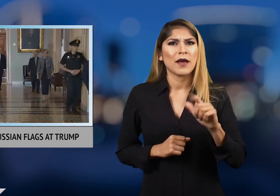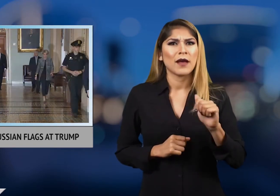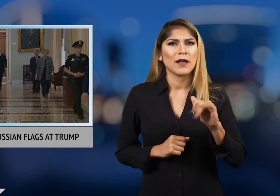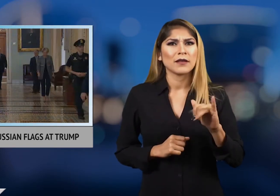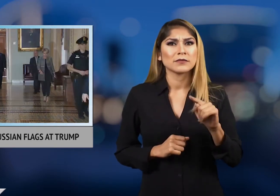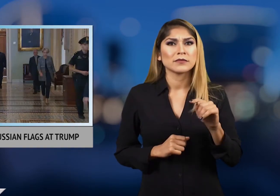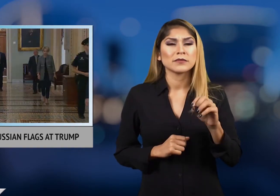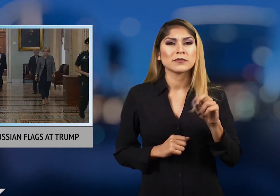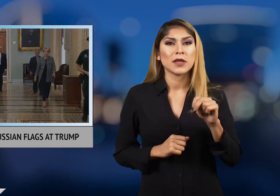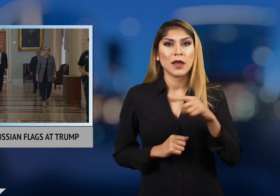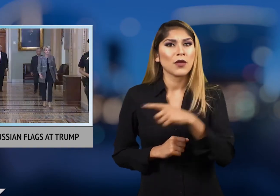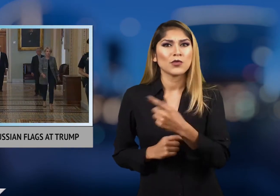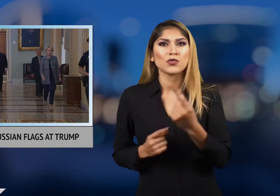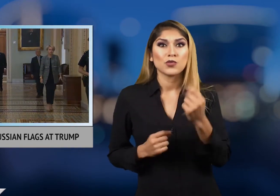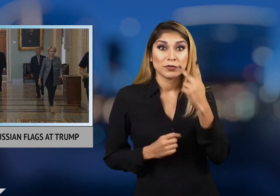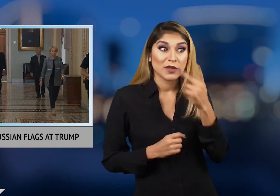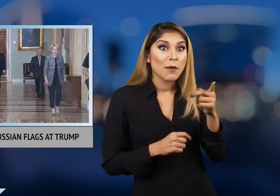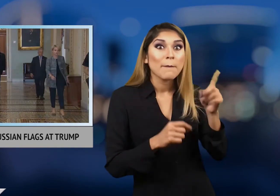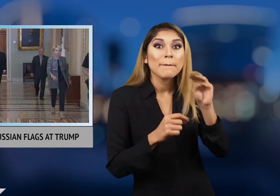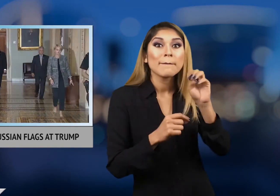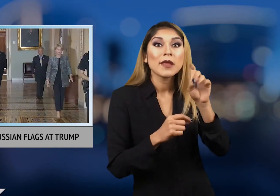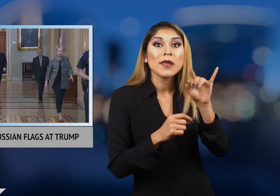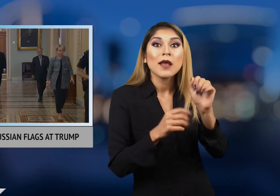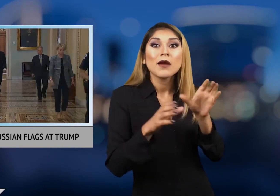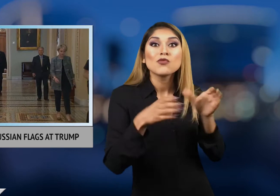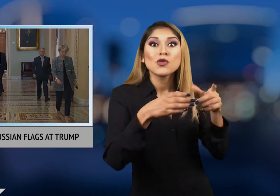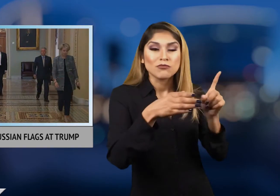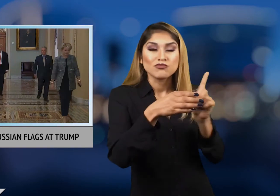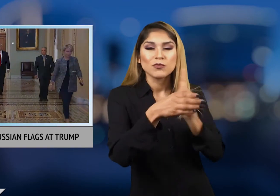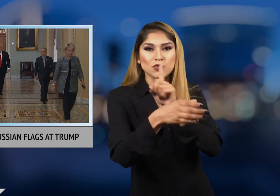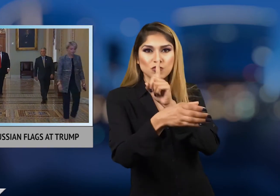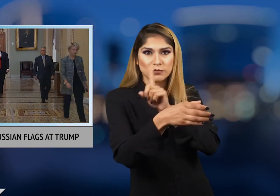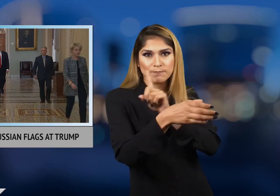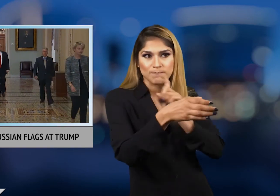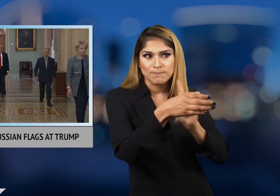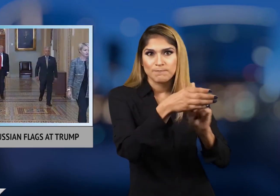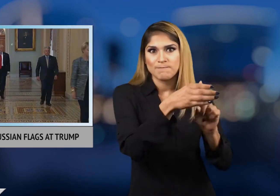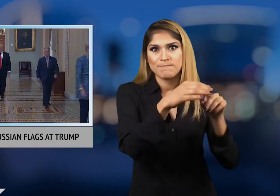sneaked in by pretending to be with the media.